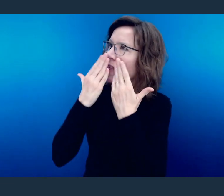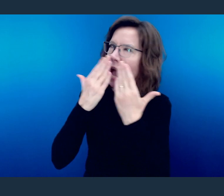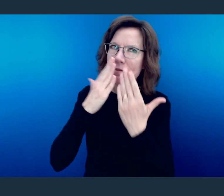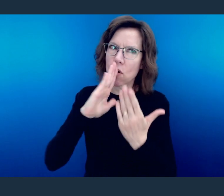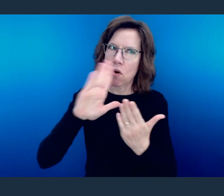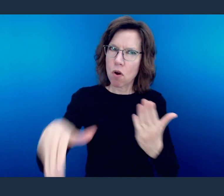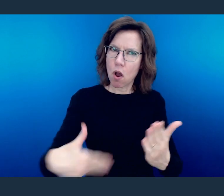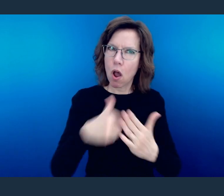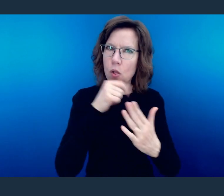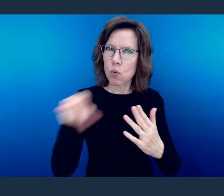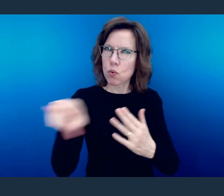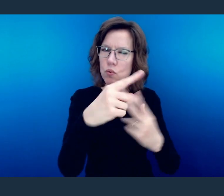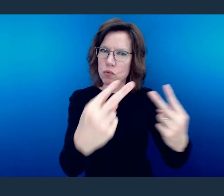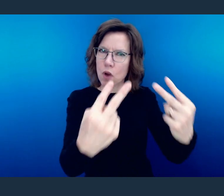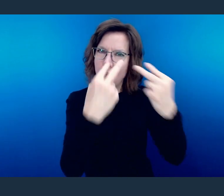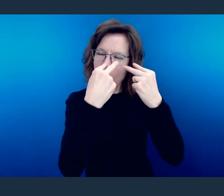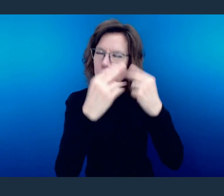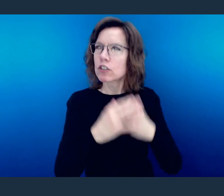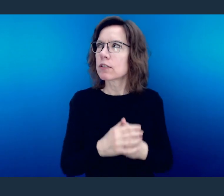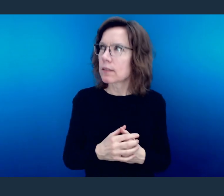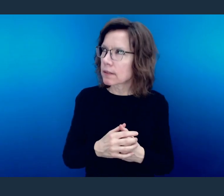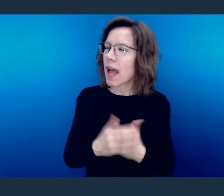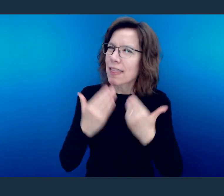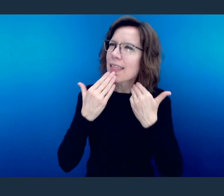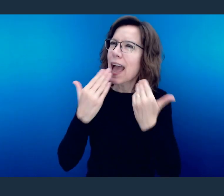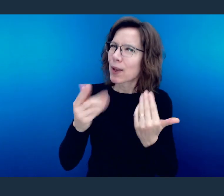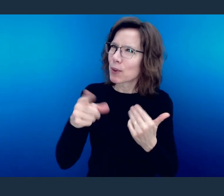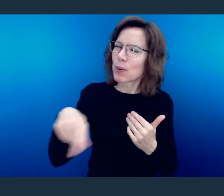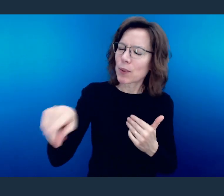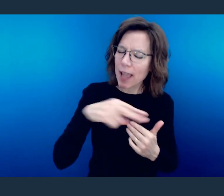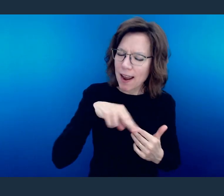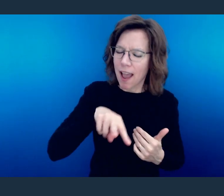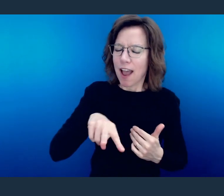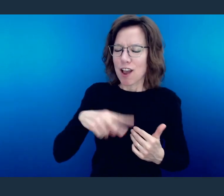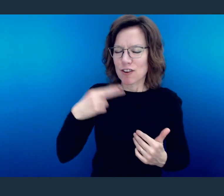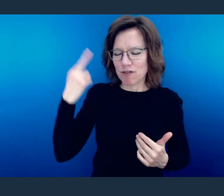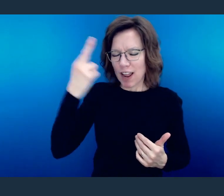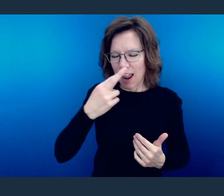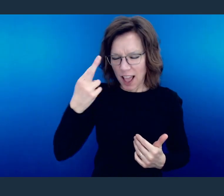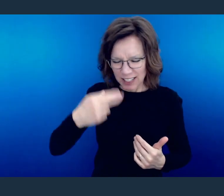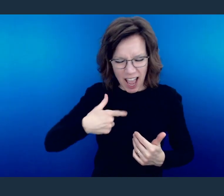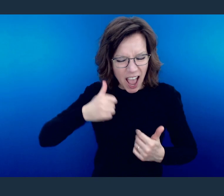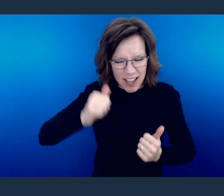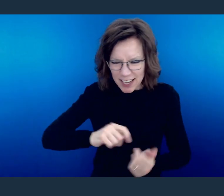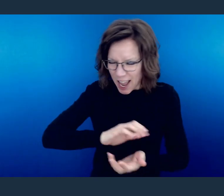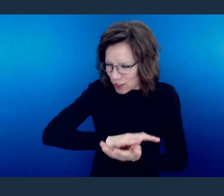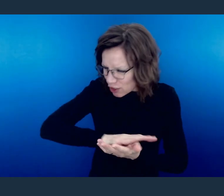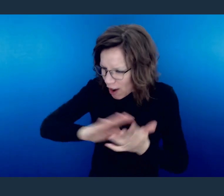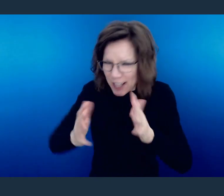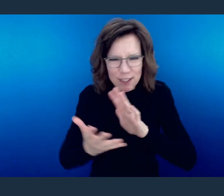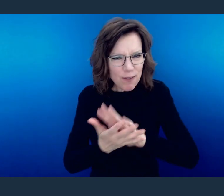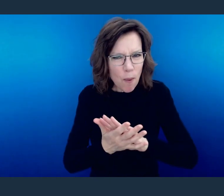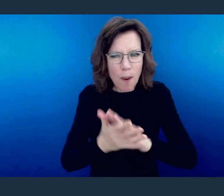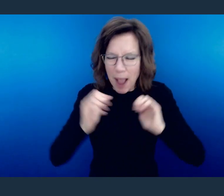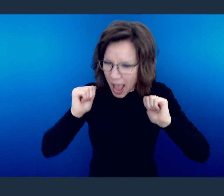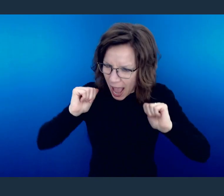I thank You for those who are encouraged by this word, that we have the ability to be transformed more and more.